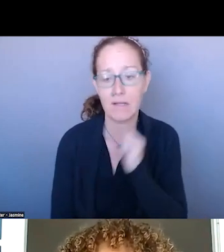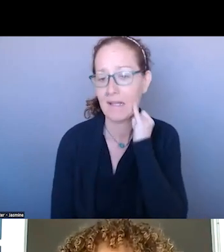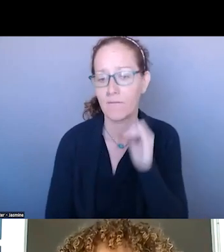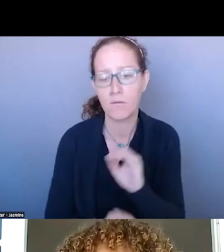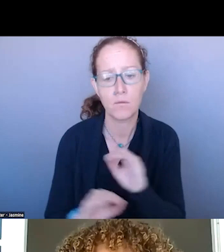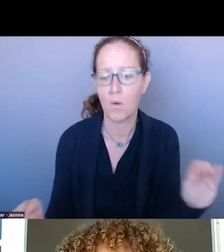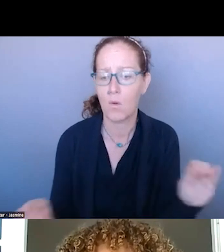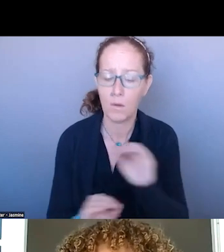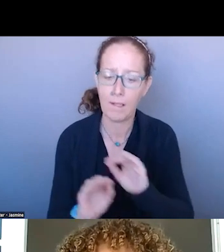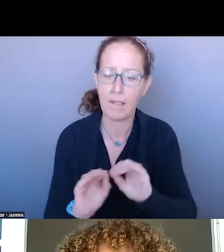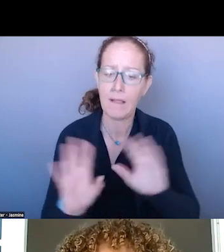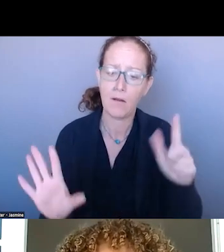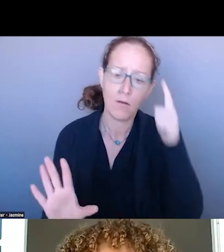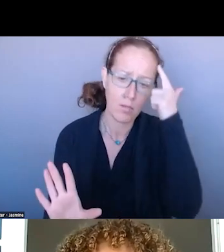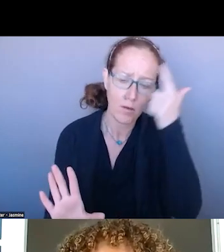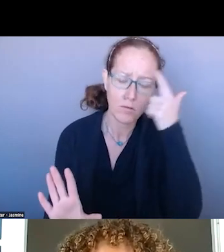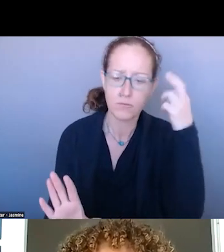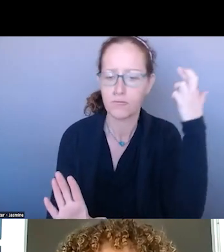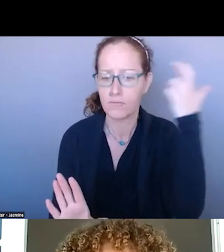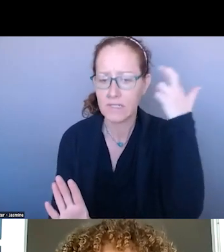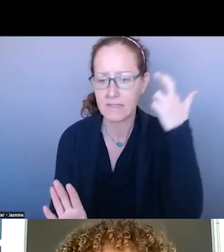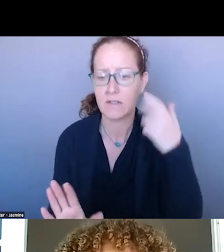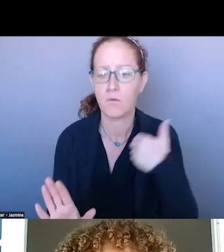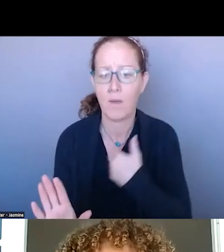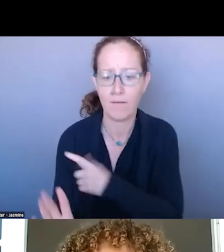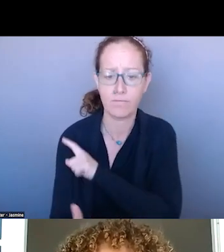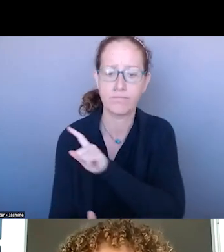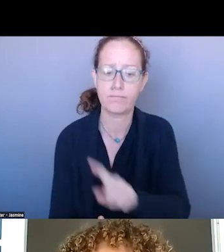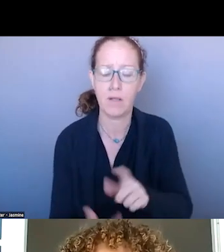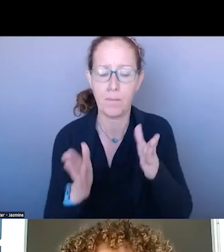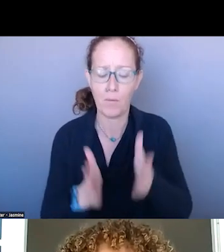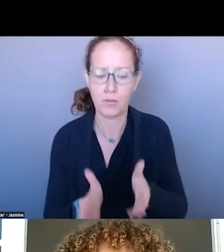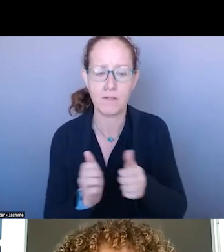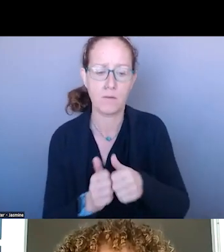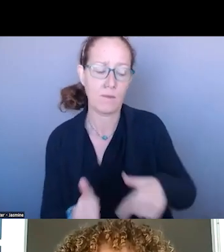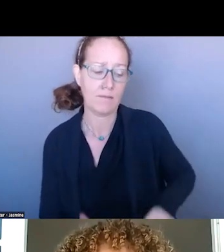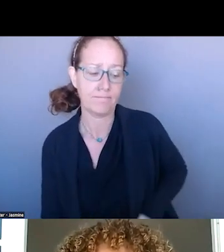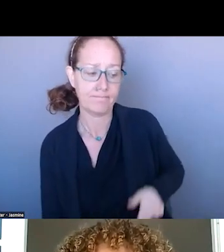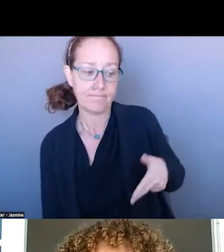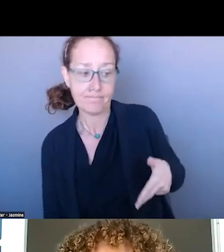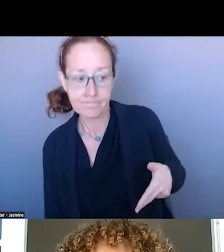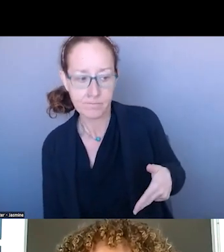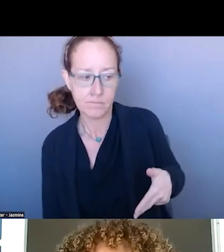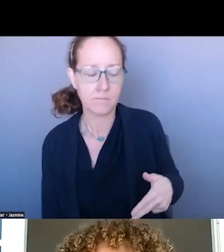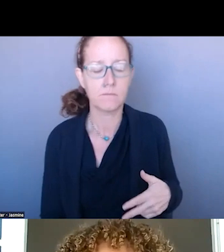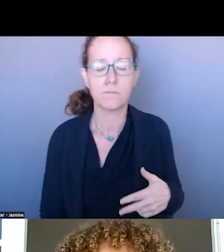THIS IS A SENTIMENT THAT IN THE TIME THAT I HAVE BEEN DOING WORK WITH THE INTERSECTION WITH HEALTH AND CRIMINAL JUSTICE SEEN